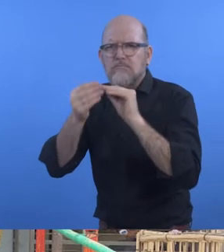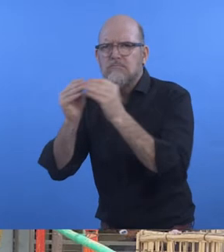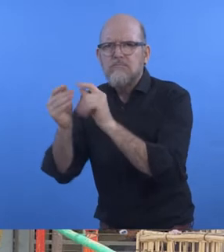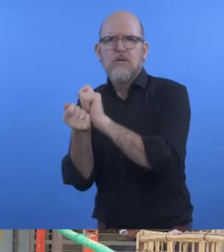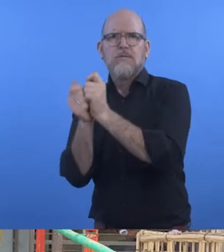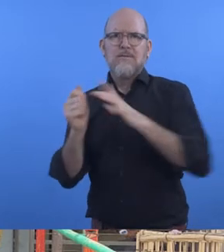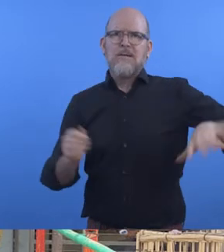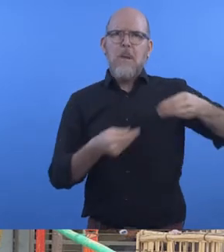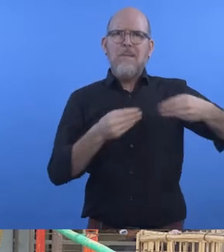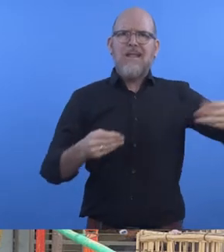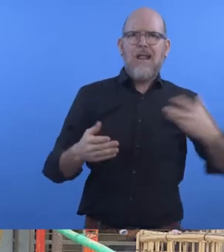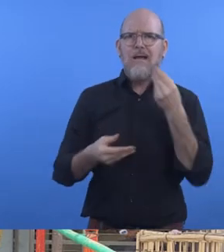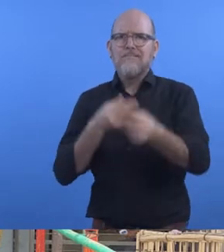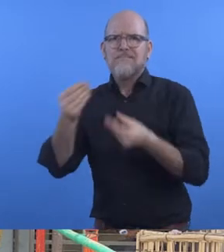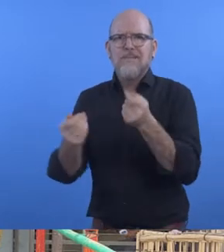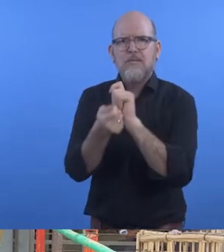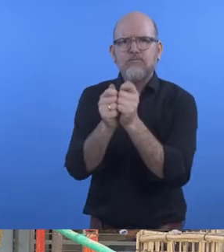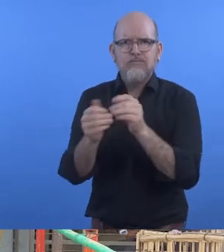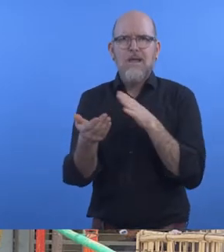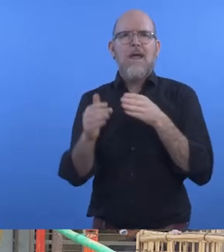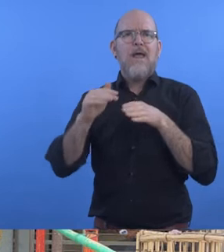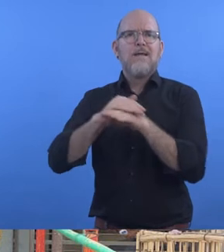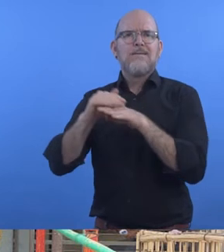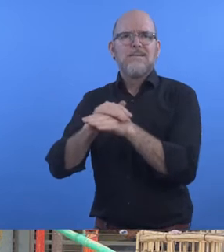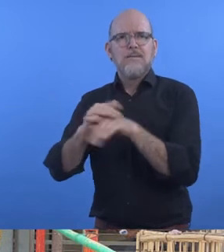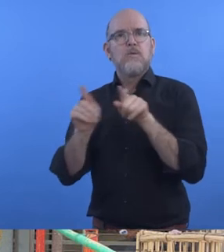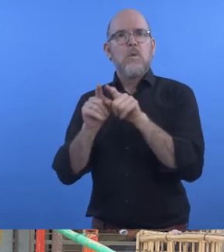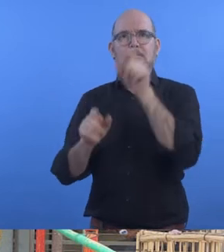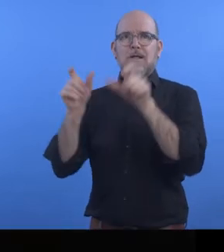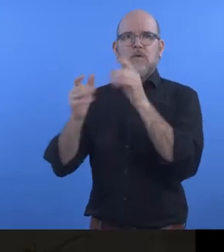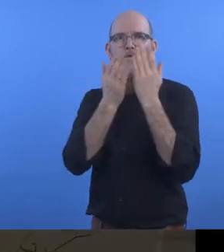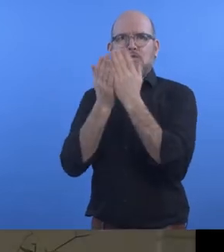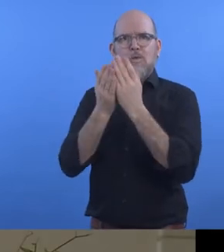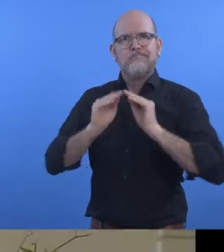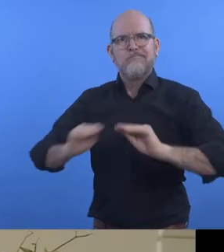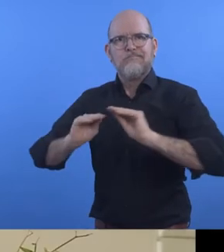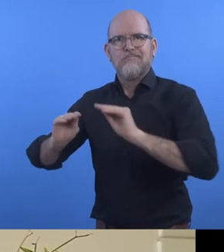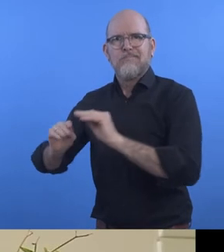and rehabilitation services for people with disabilities. A. H. M. Noman Kahan: "CDD